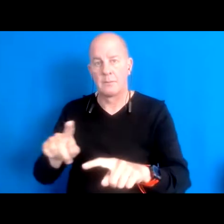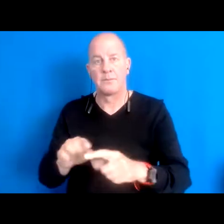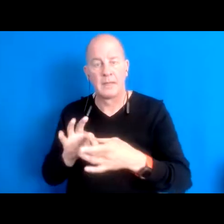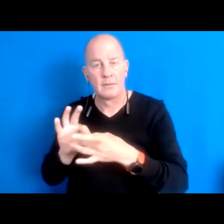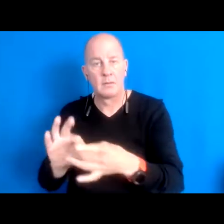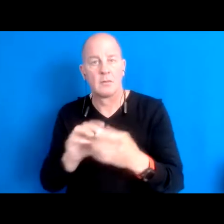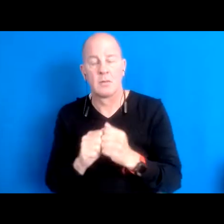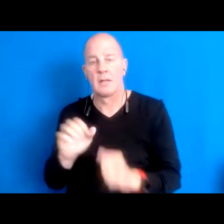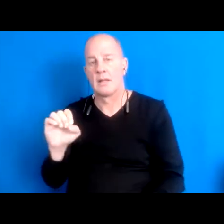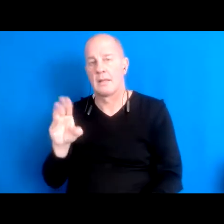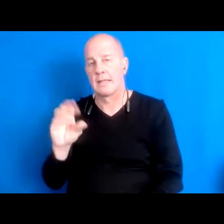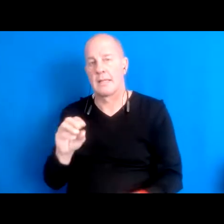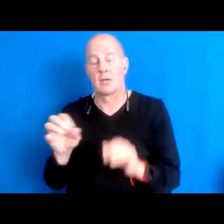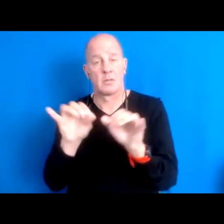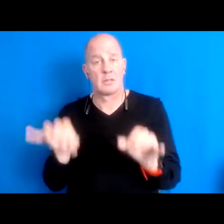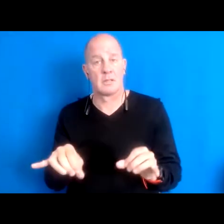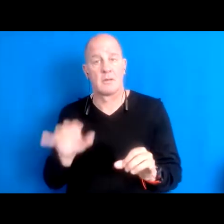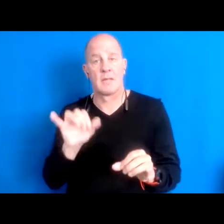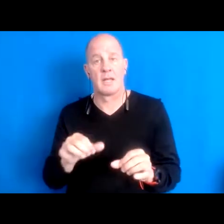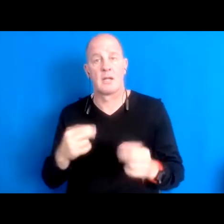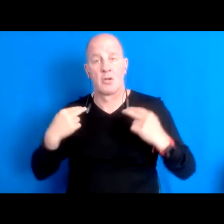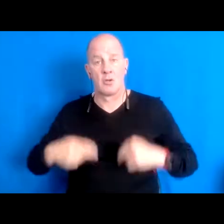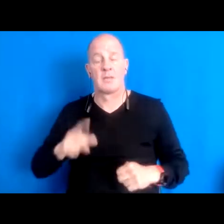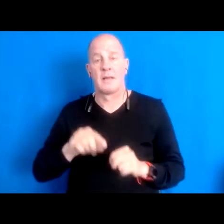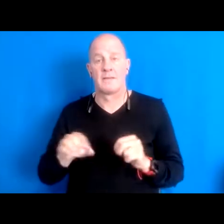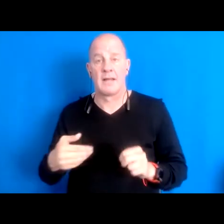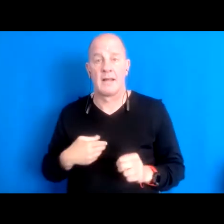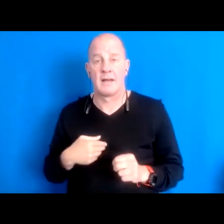16:05:57 humans have to play in fixing our historical wrongs right and these ecosystems